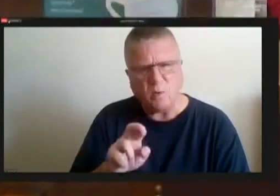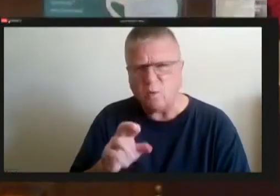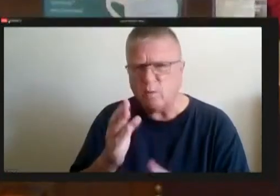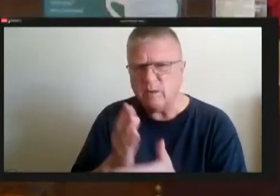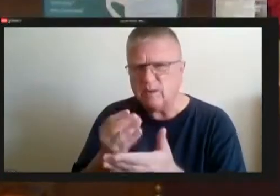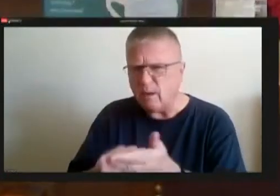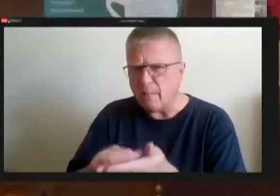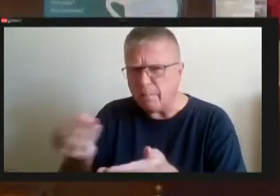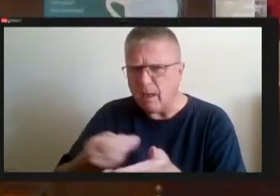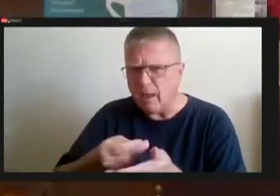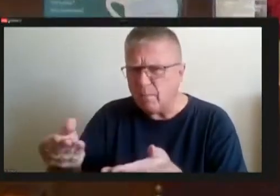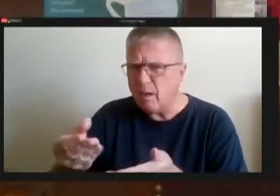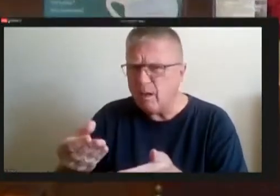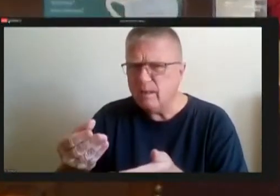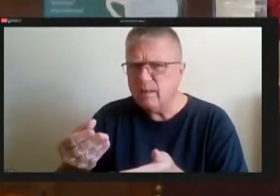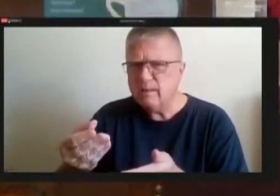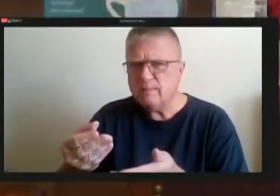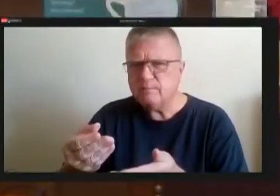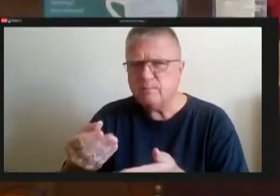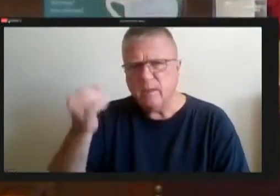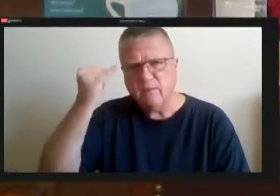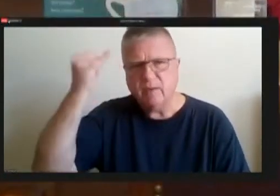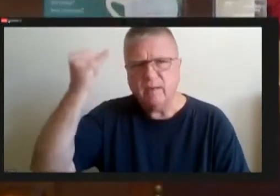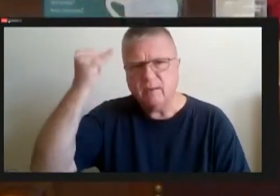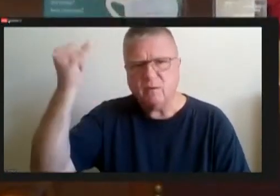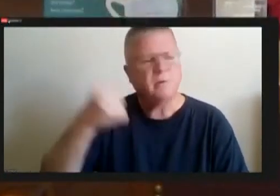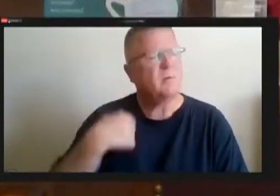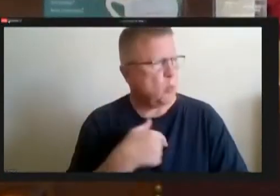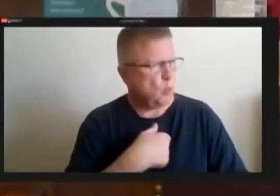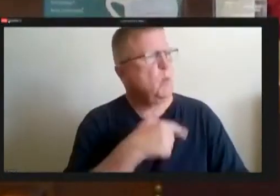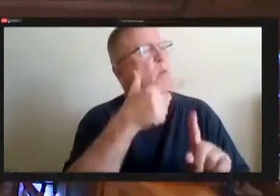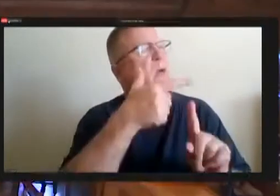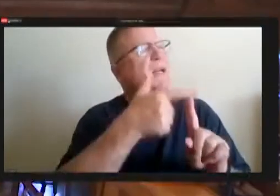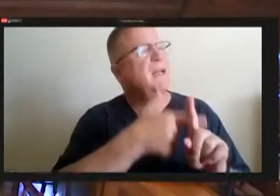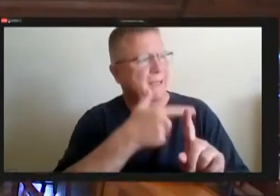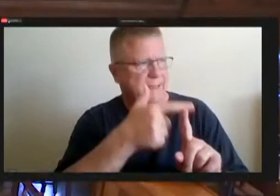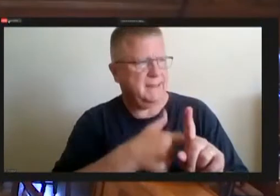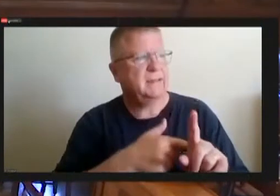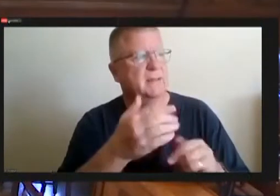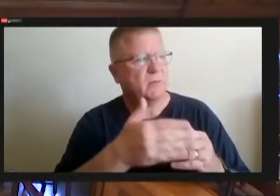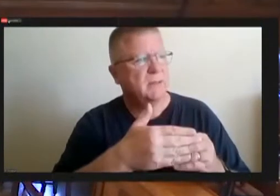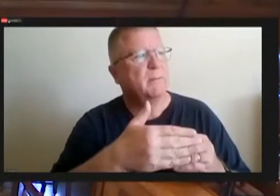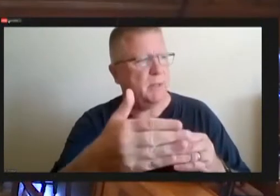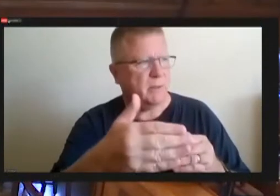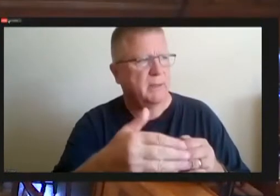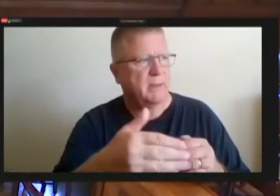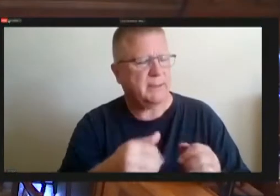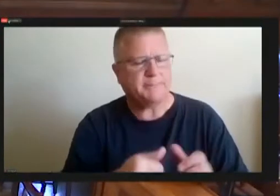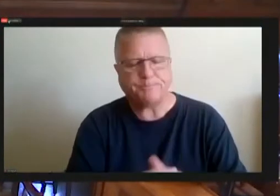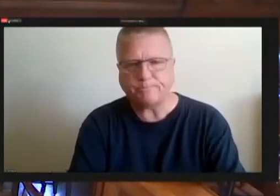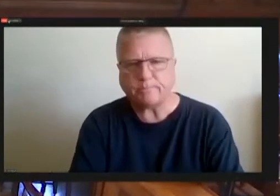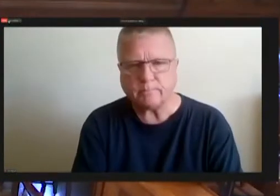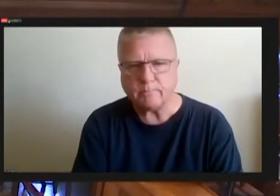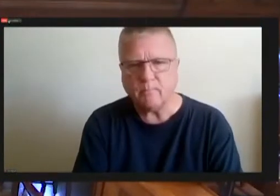Even if we were leasing for we release Street Sweepers different specialties.